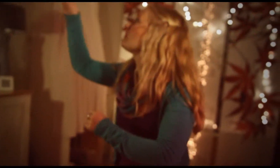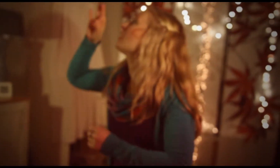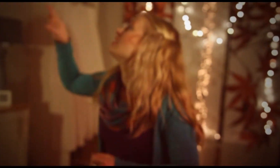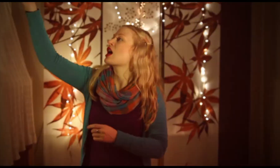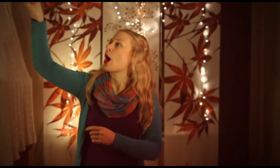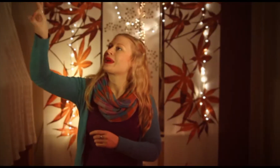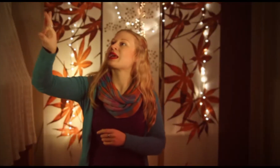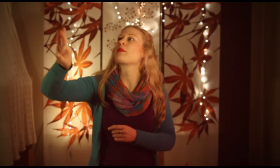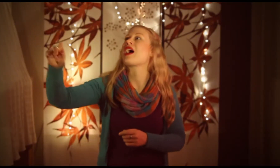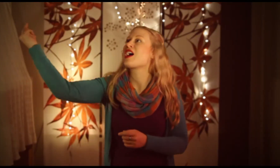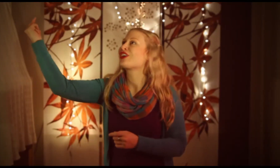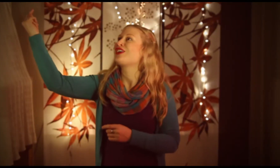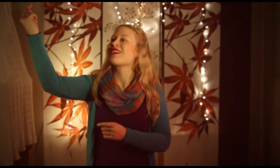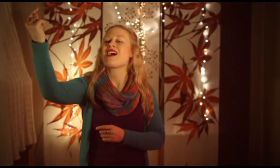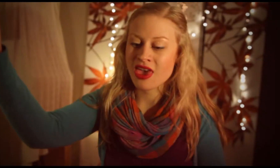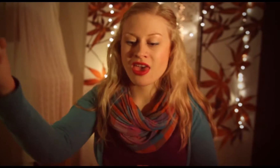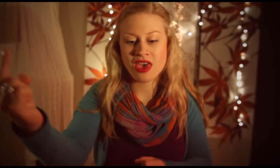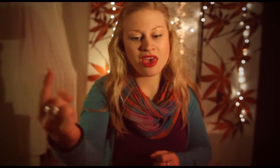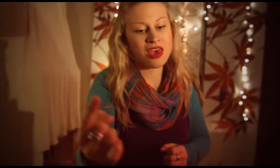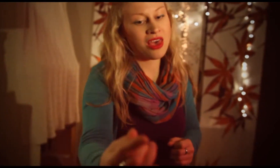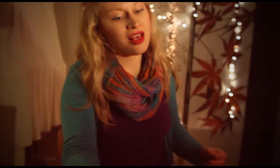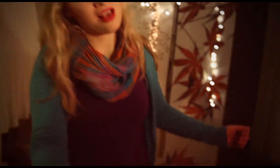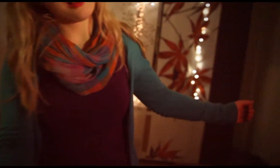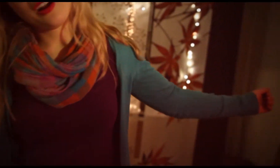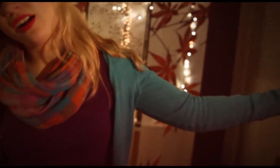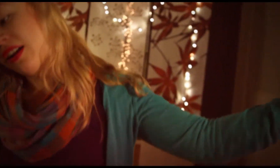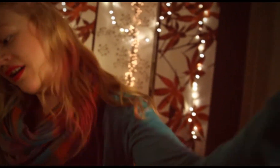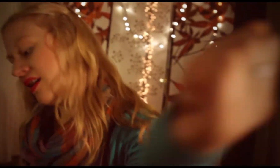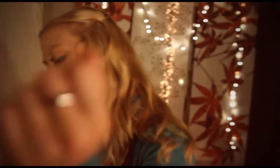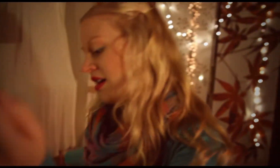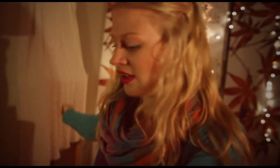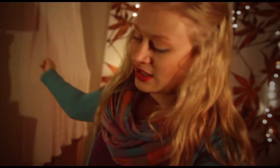He’s coming back again.